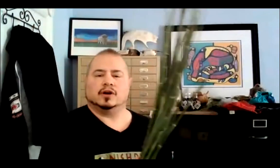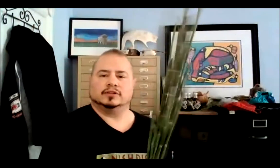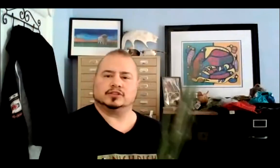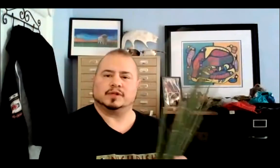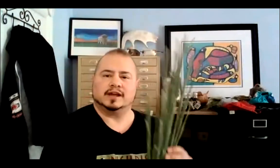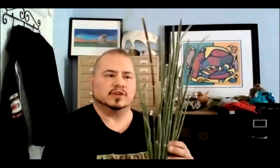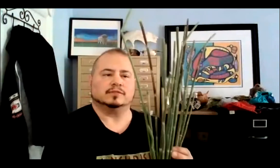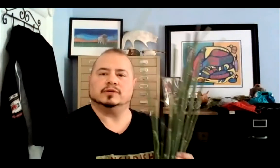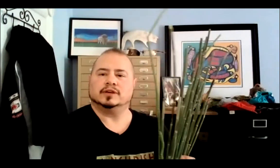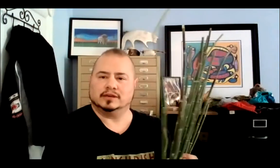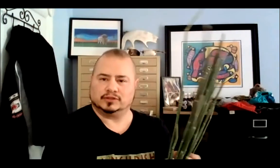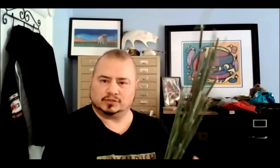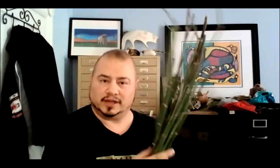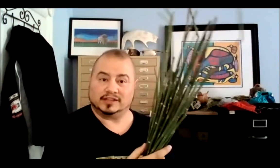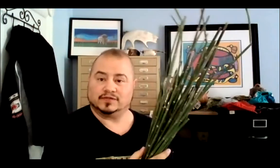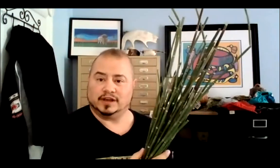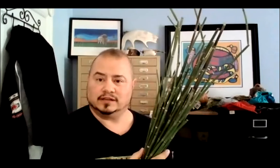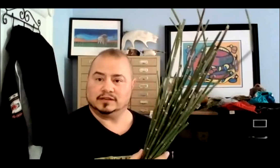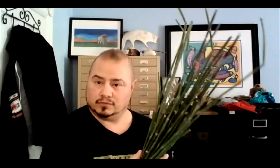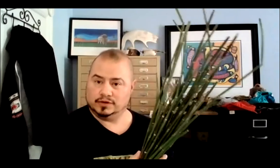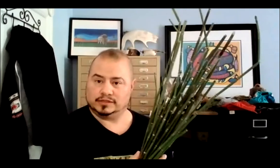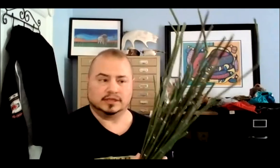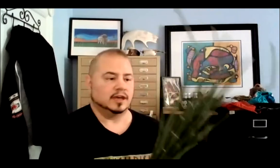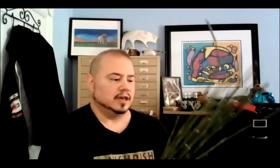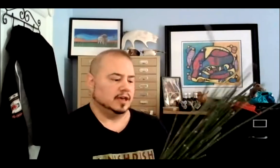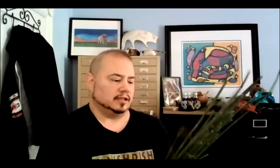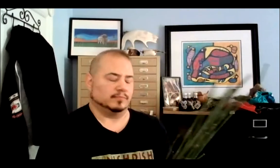we call to this plant and we communicate with this plant to find it in the woods.